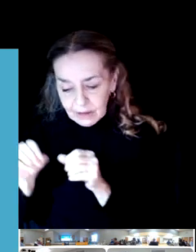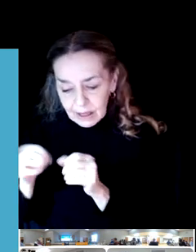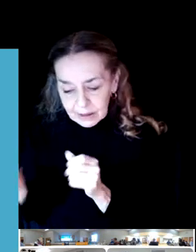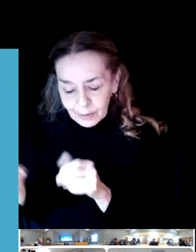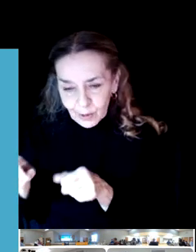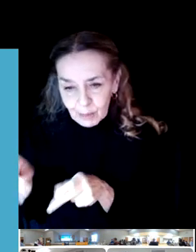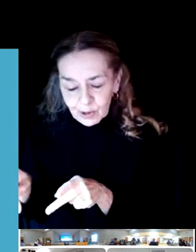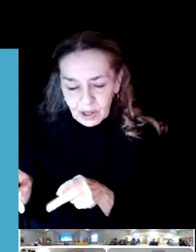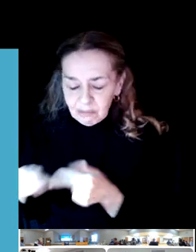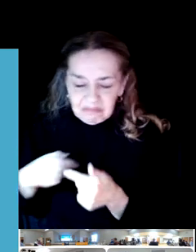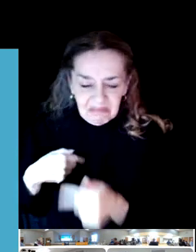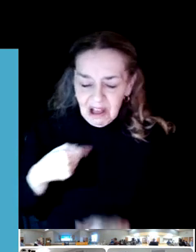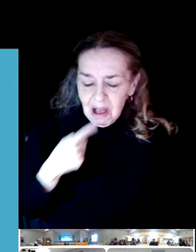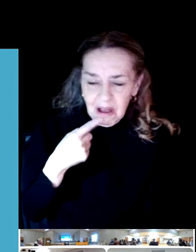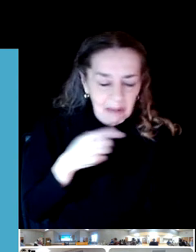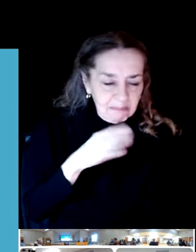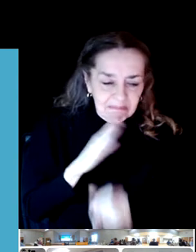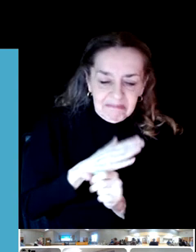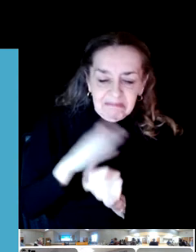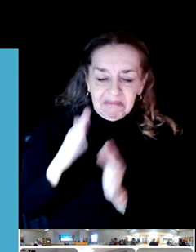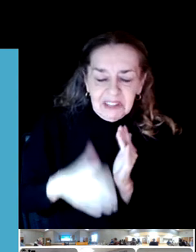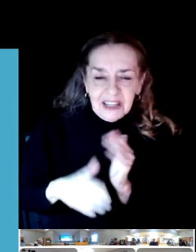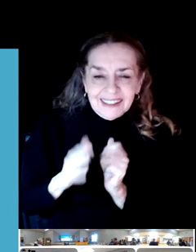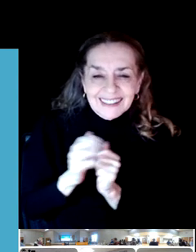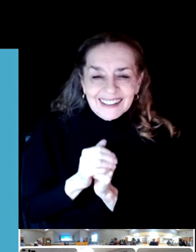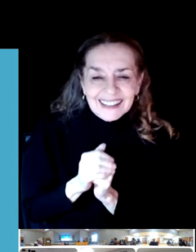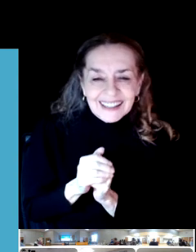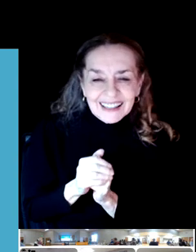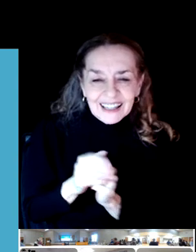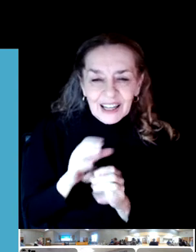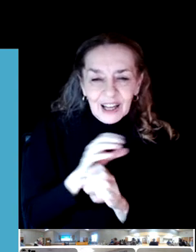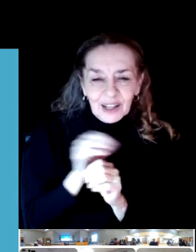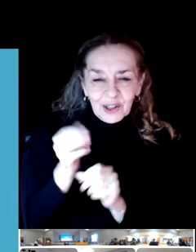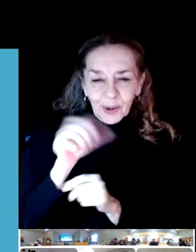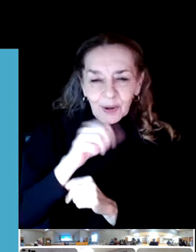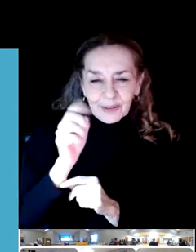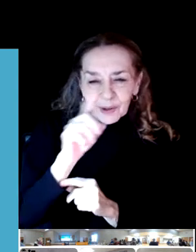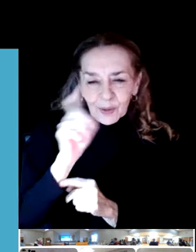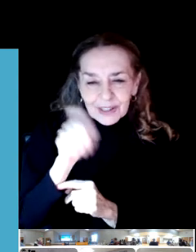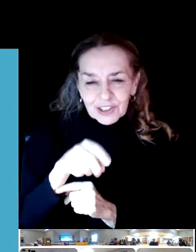We don't have any further questions from our live audience online or in person, so I'd